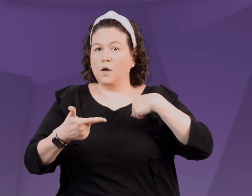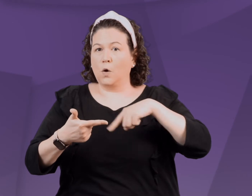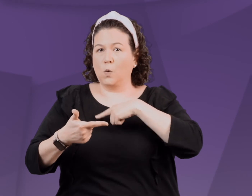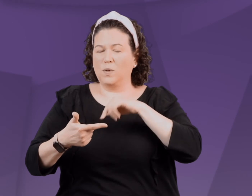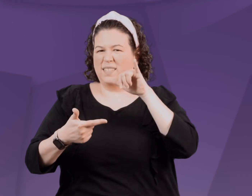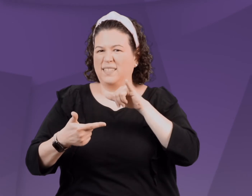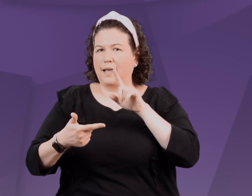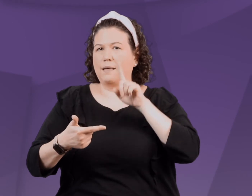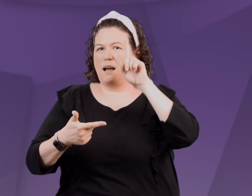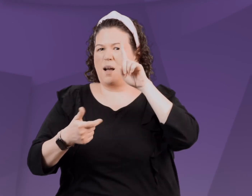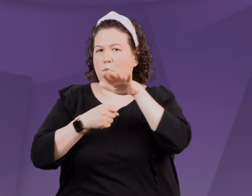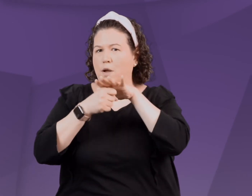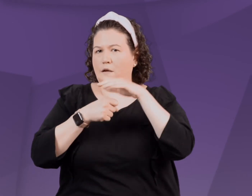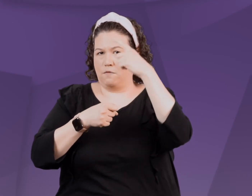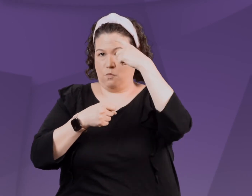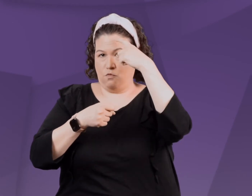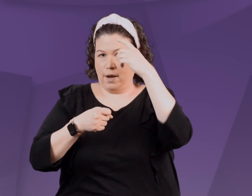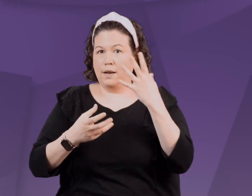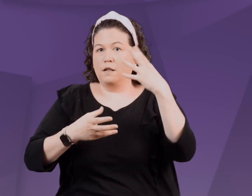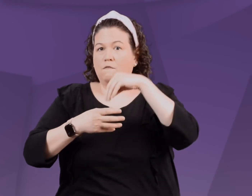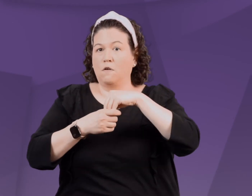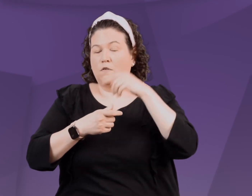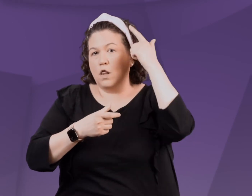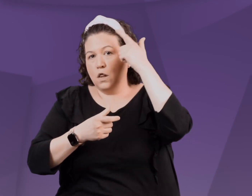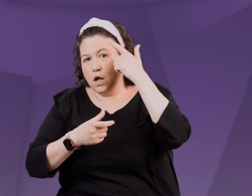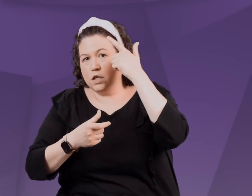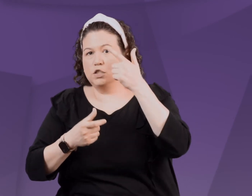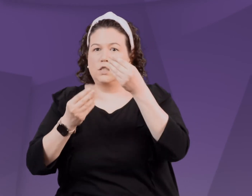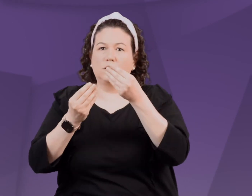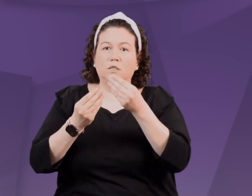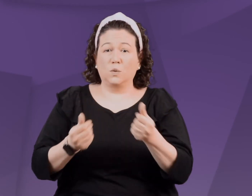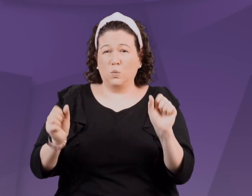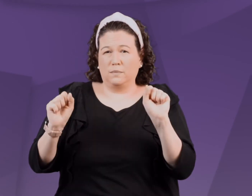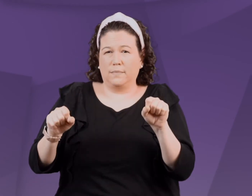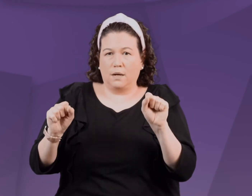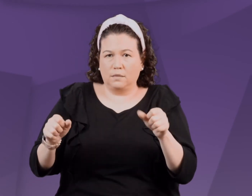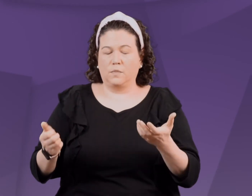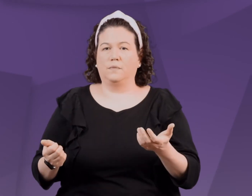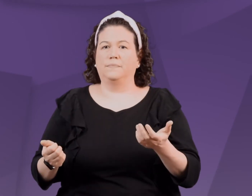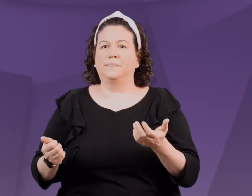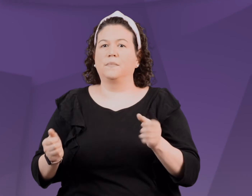It keeps us in the upper area of the brain where we are able